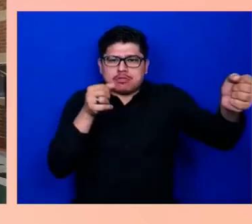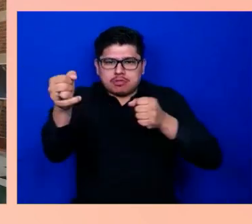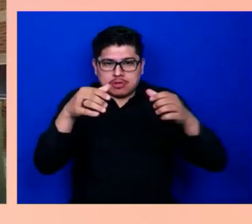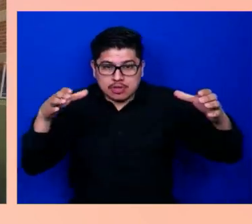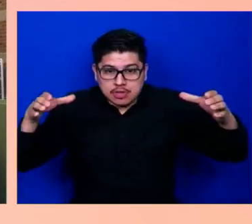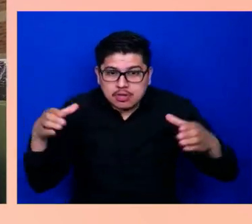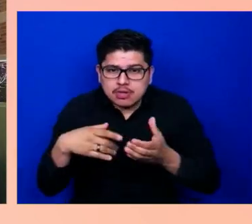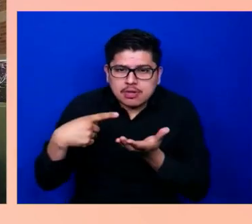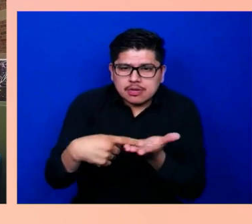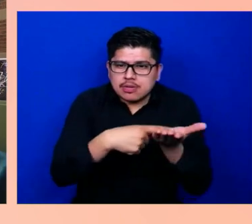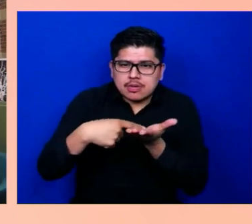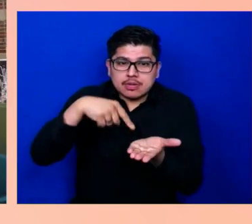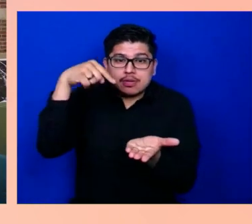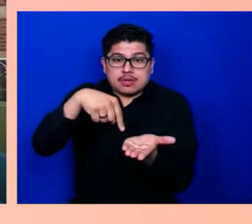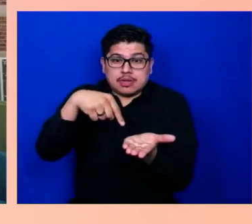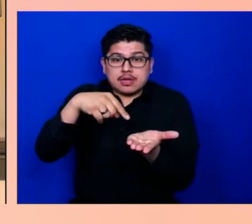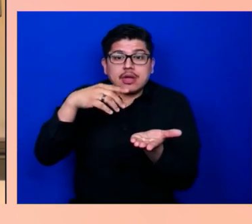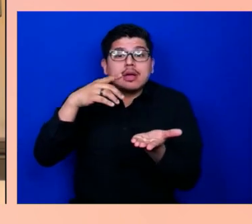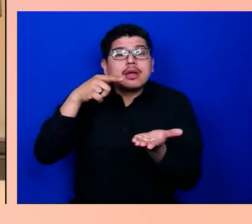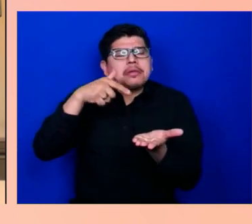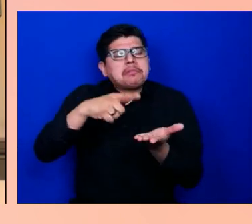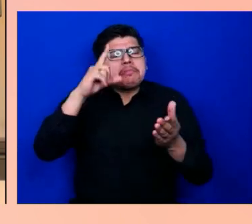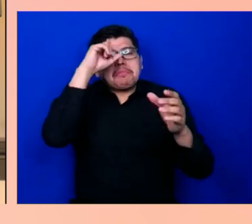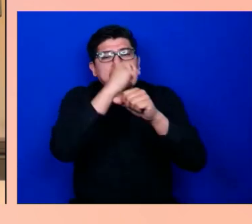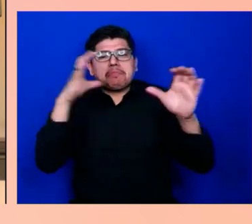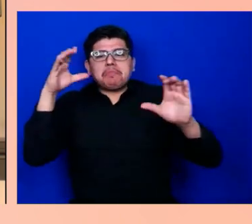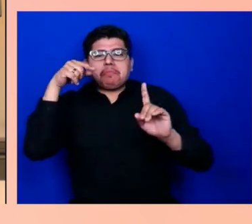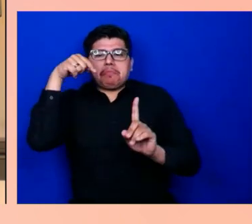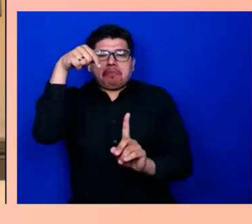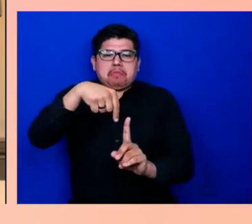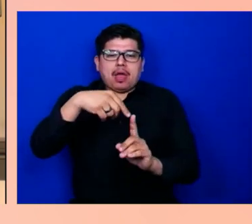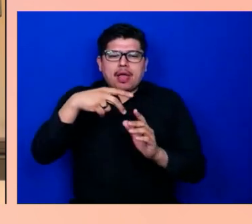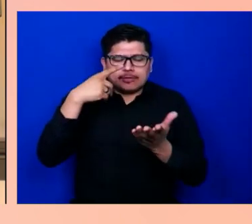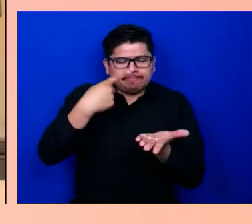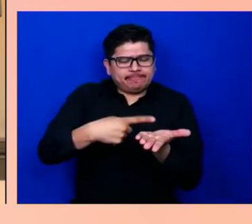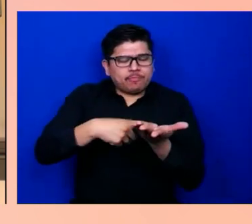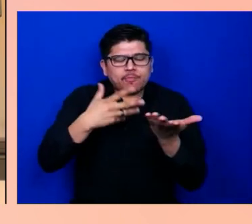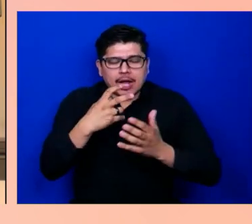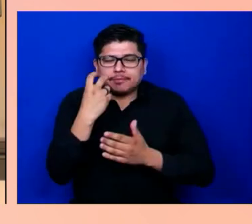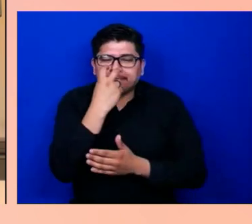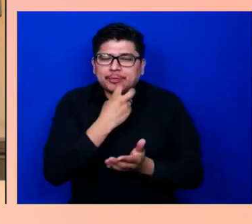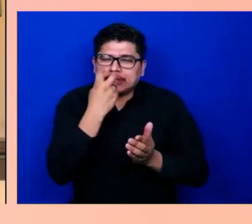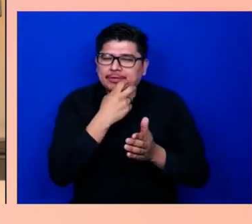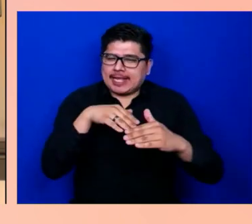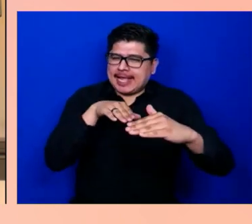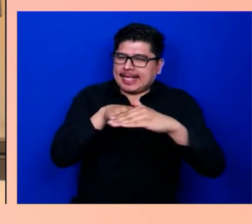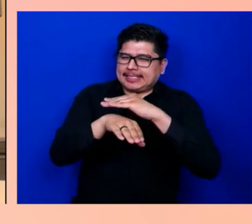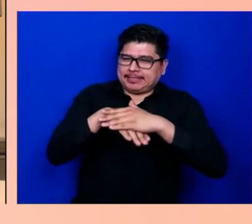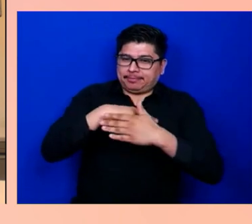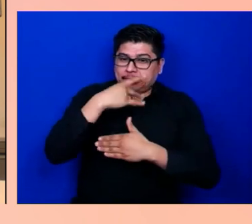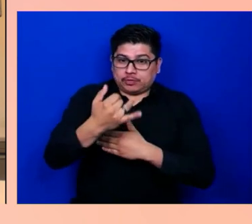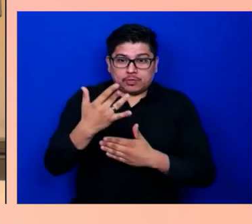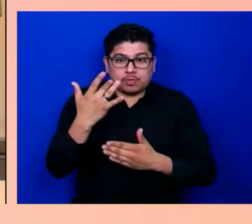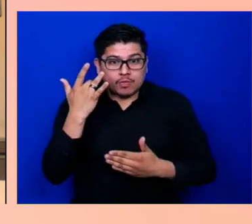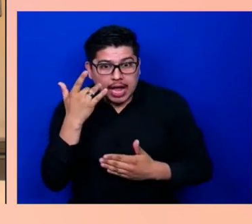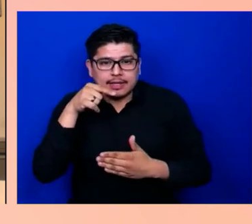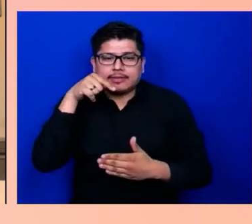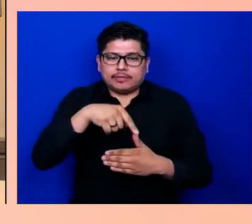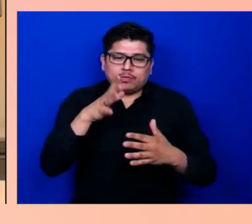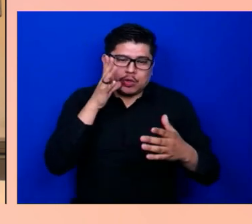the Speech Accessibility Project because making speech technology that works better for people with disabilities requires expertise from people in linguistics,